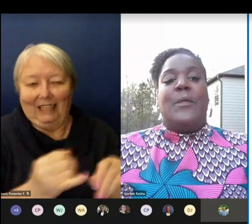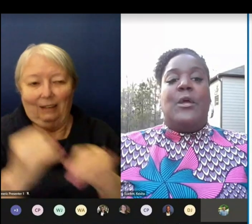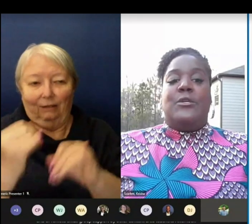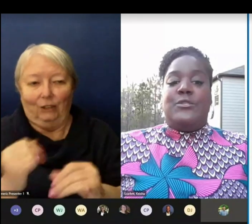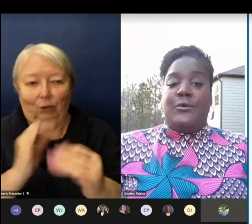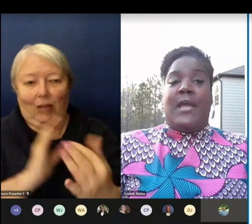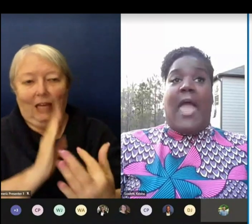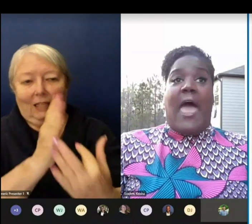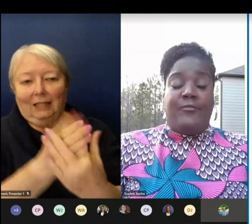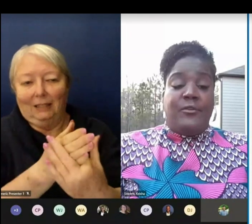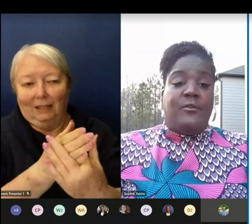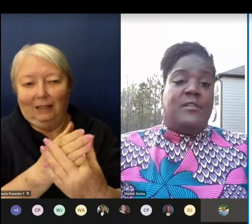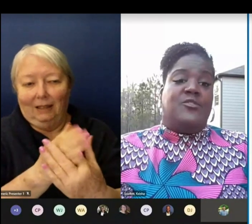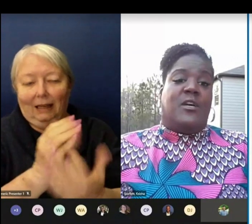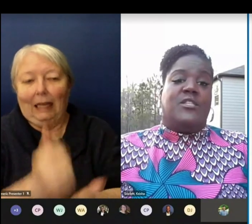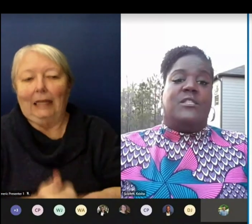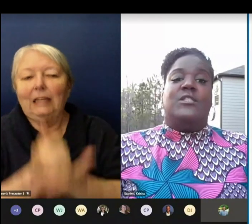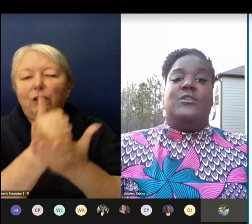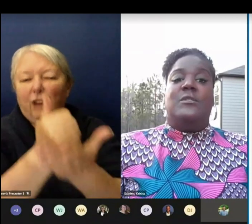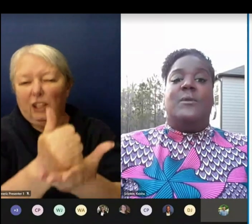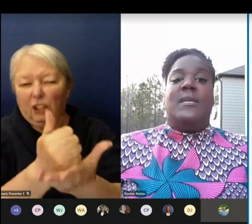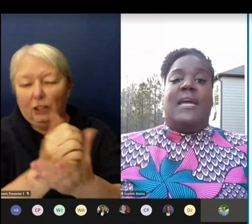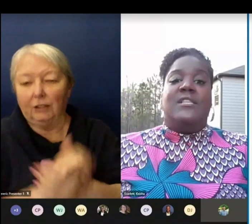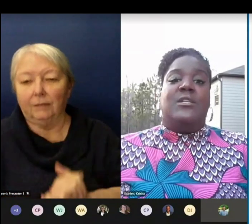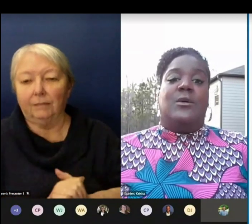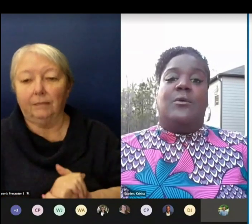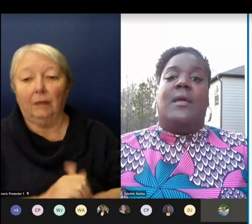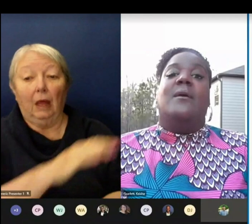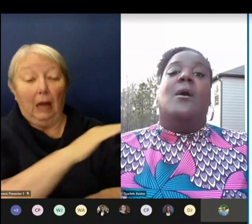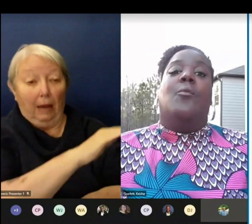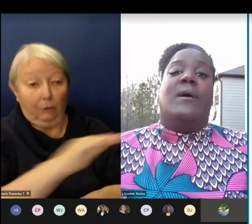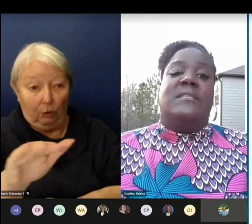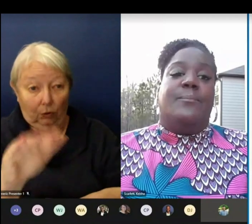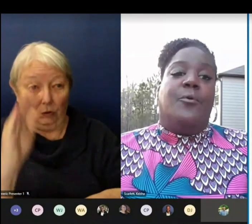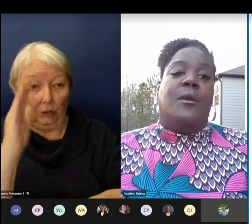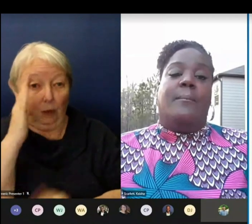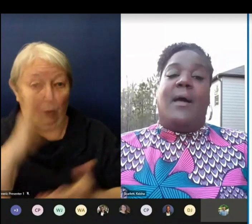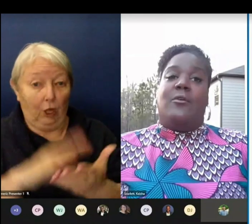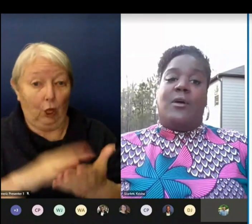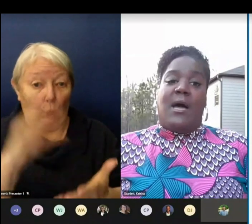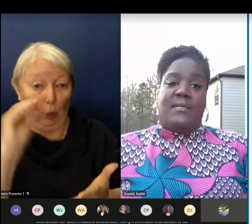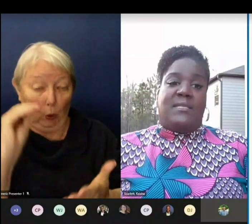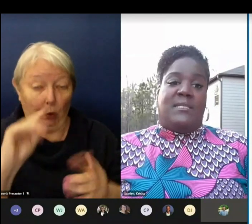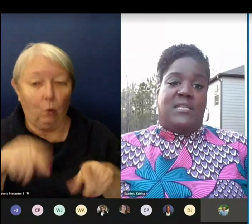During afternoon instruction students will engage in learning while supported by their content teacher.